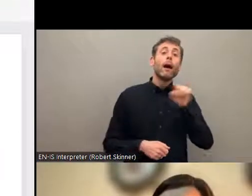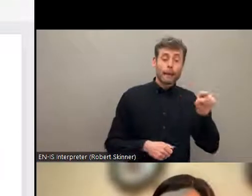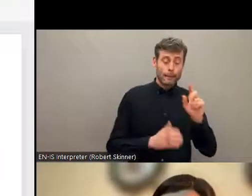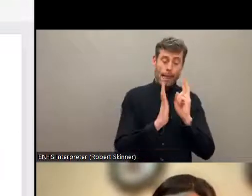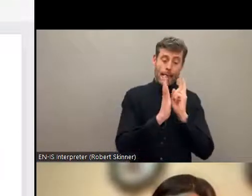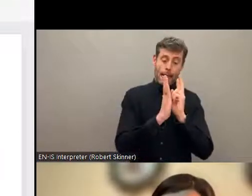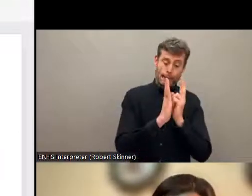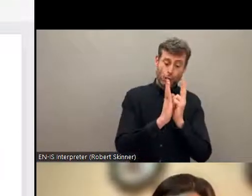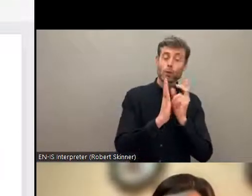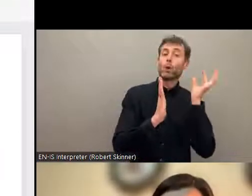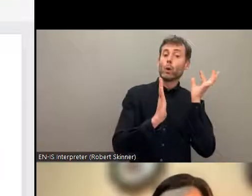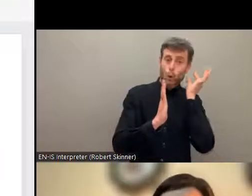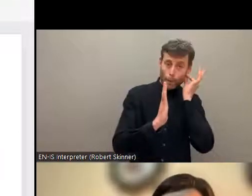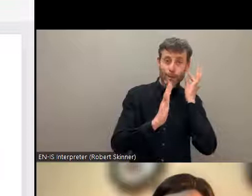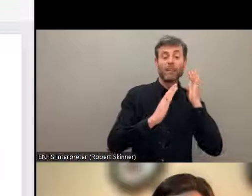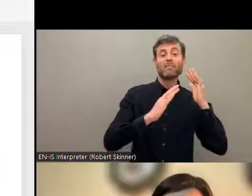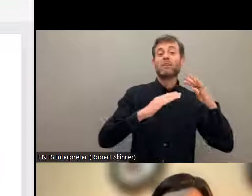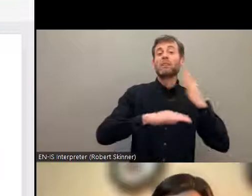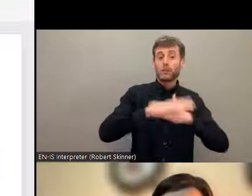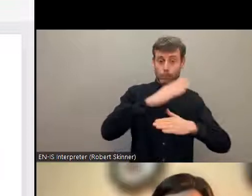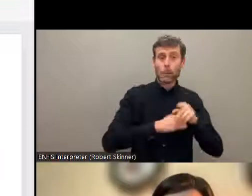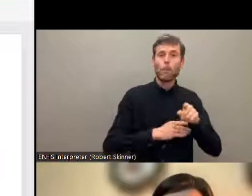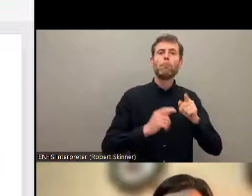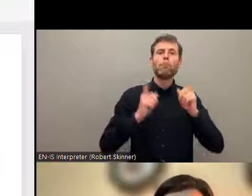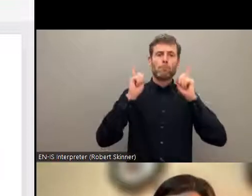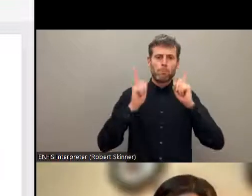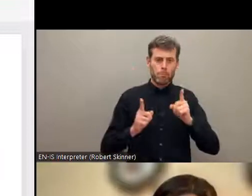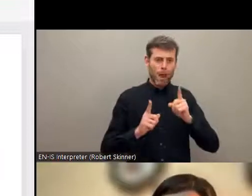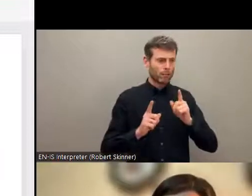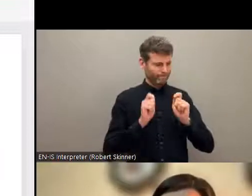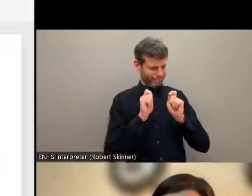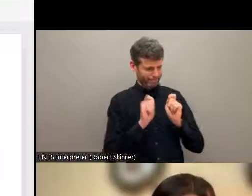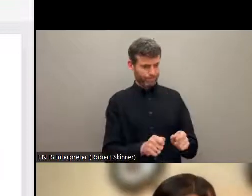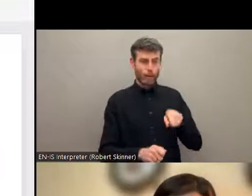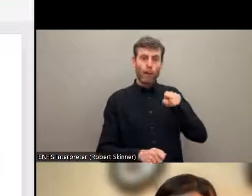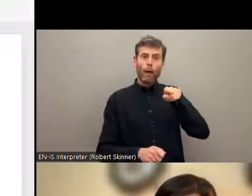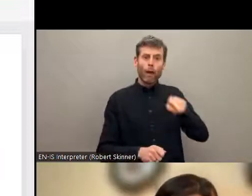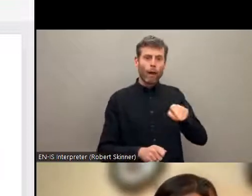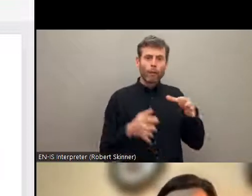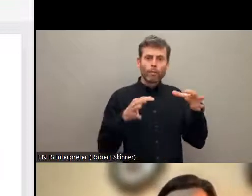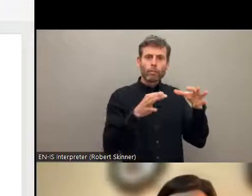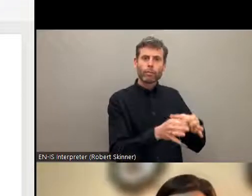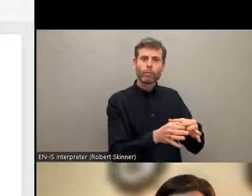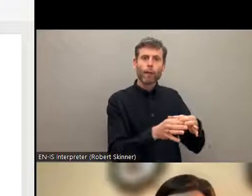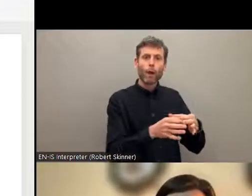one of the missing gaps that we realize at the national level. So member states have to take these efforts. We also need to understand